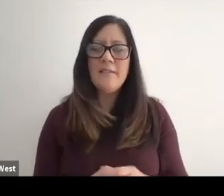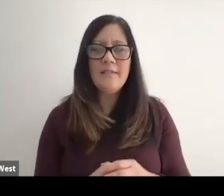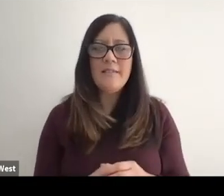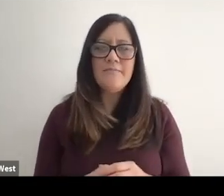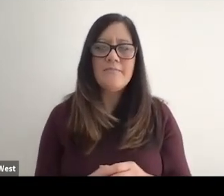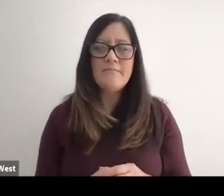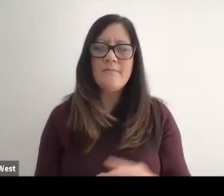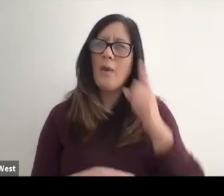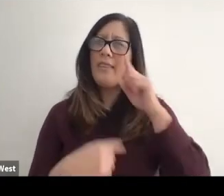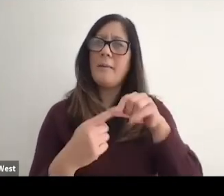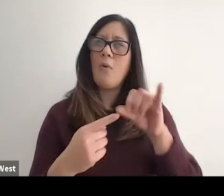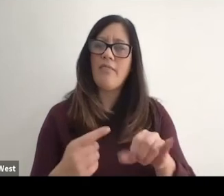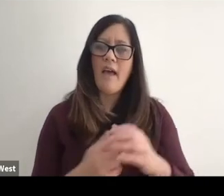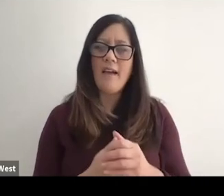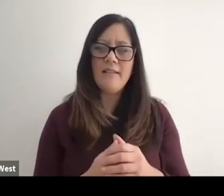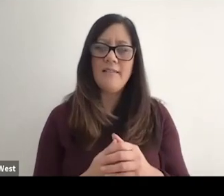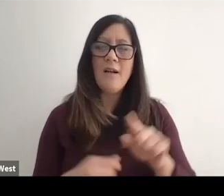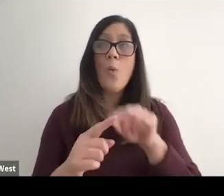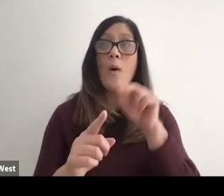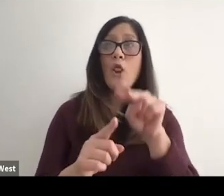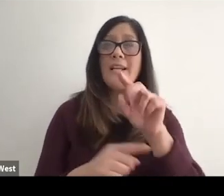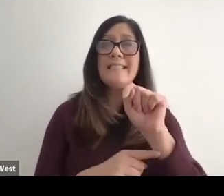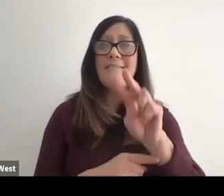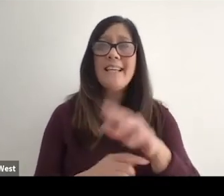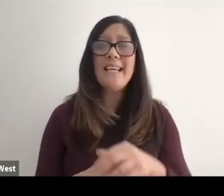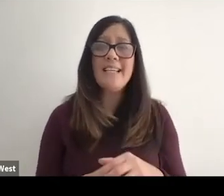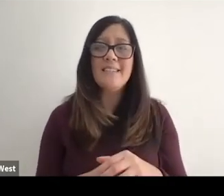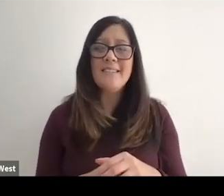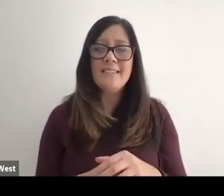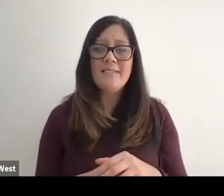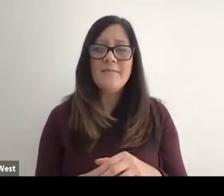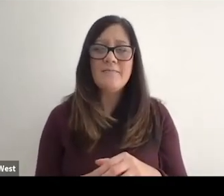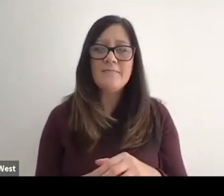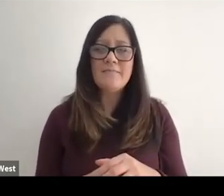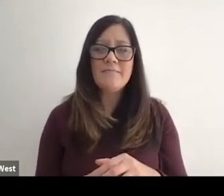So think about that. Think about the times we look at on television and we are seeing